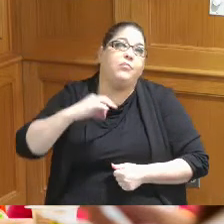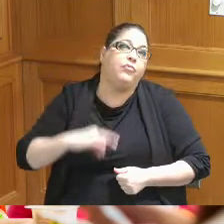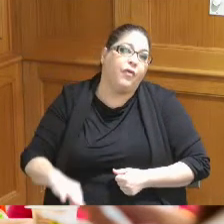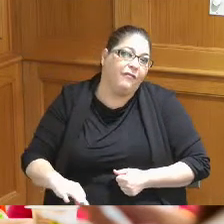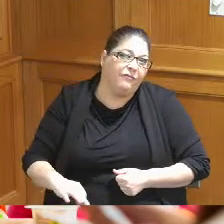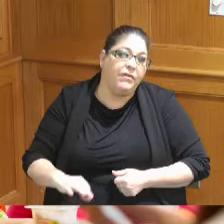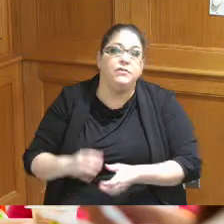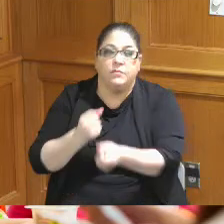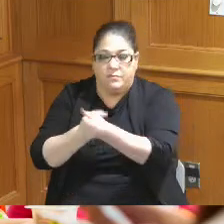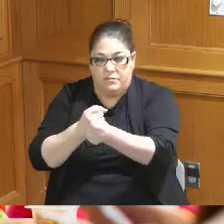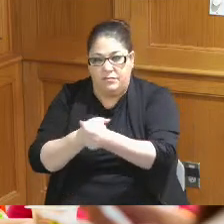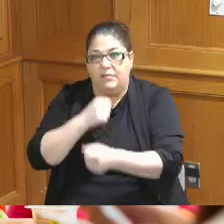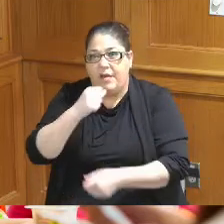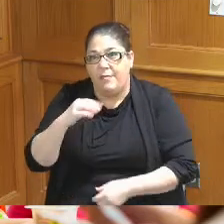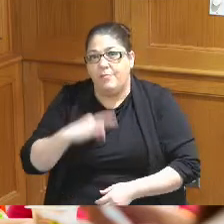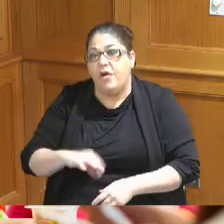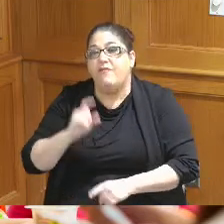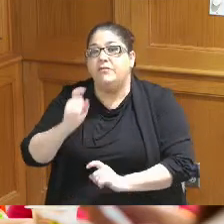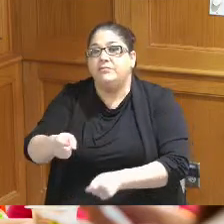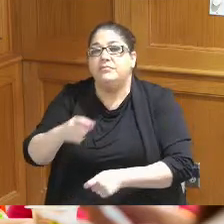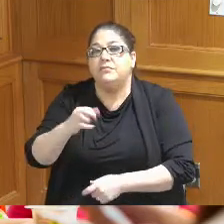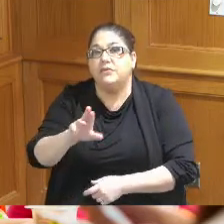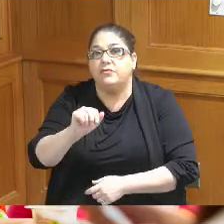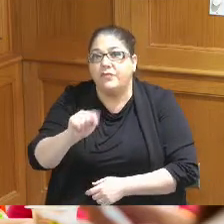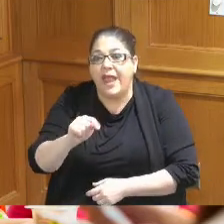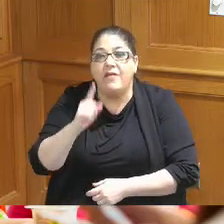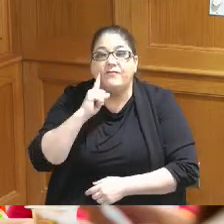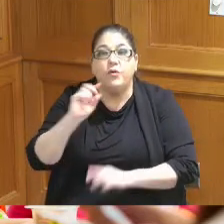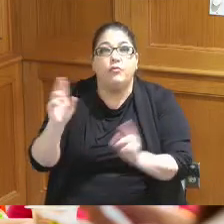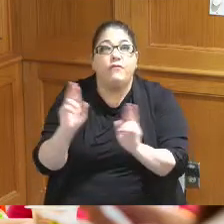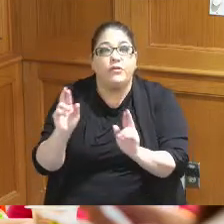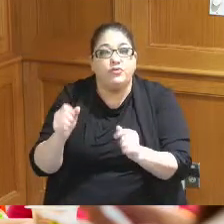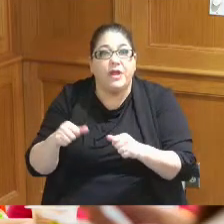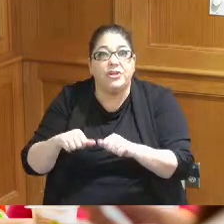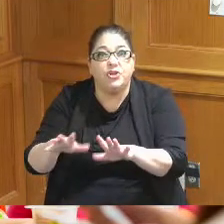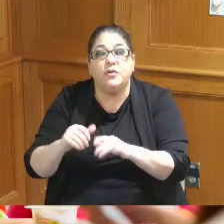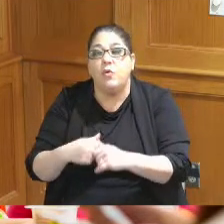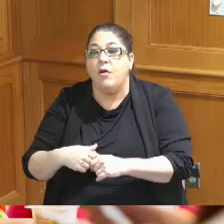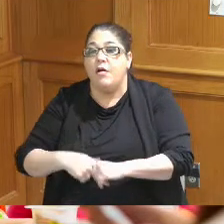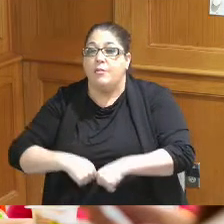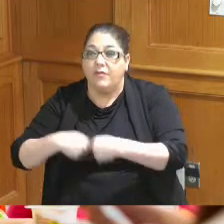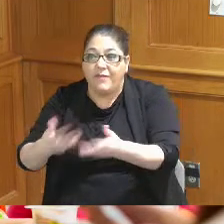those nonprofits with grants with refrigeration vehicles that they need to transport the food